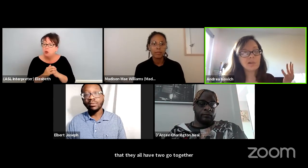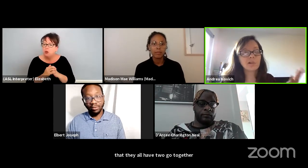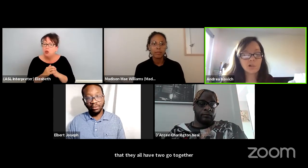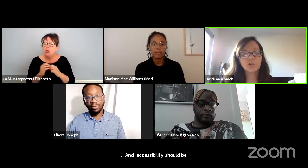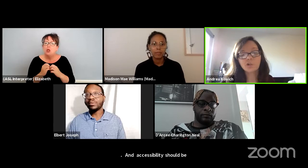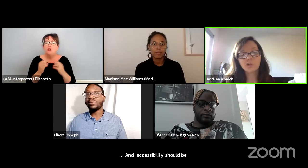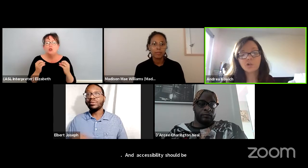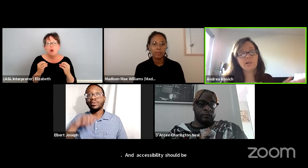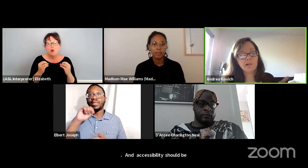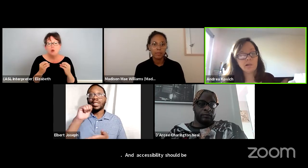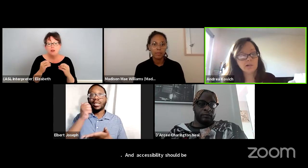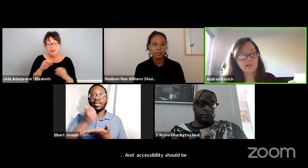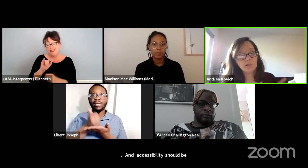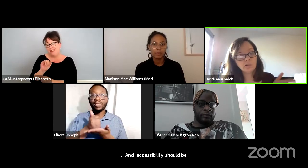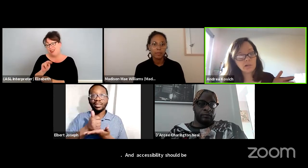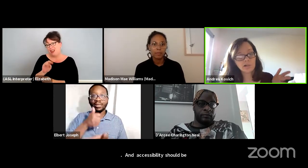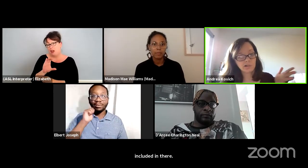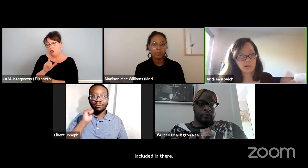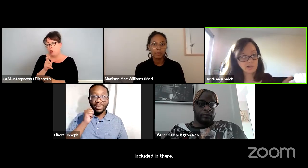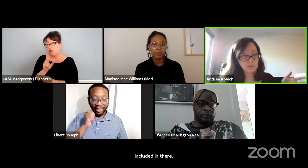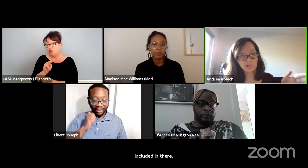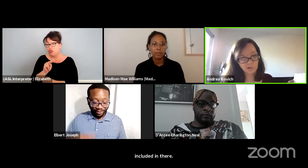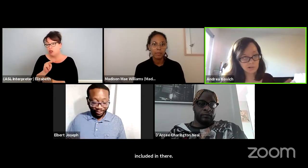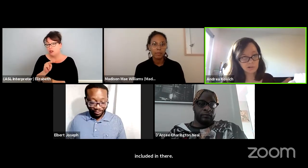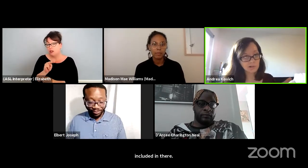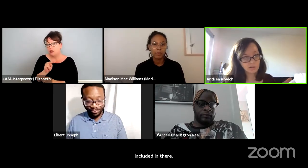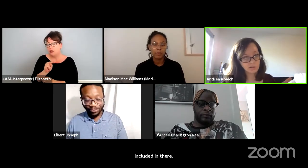inclusion needs accessibility.